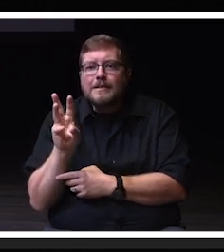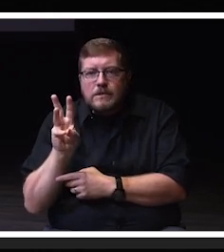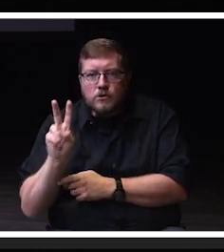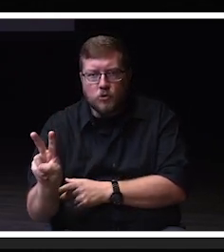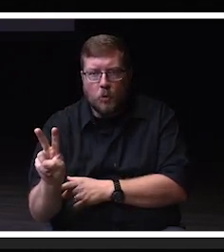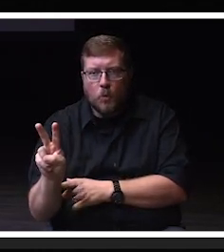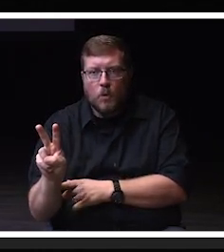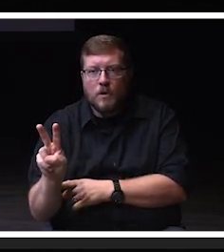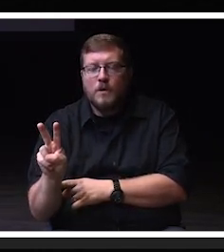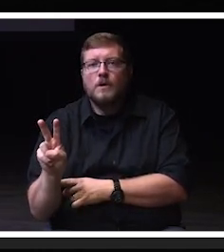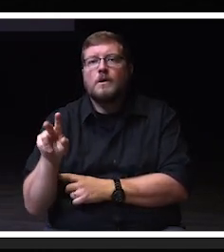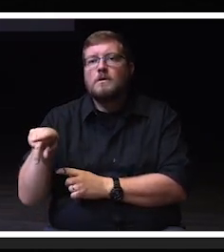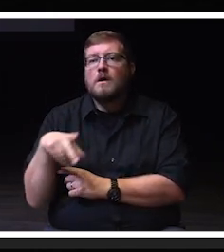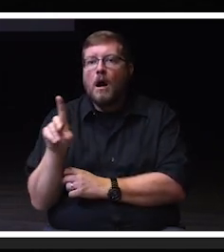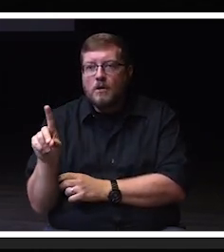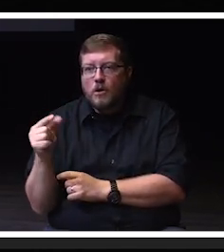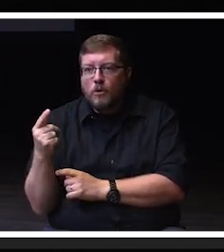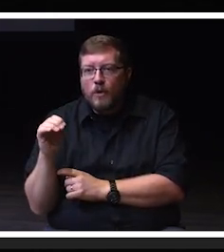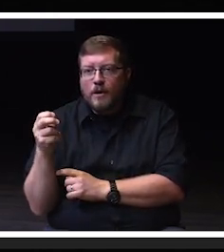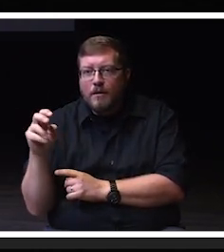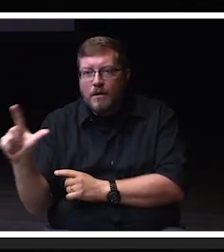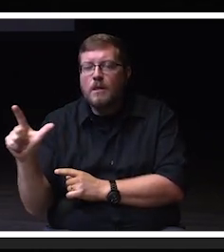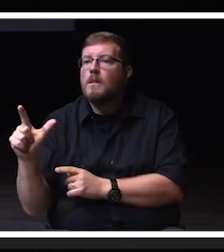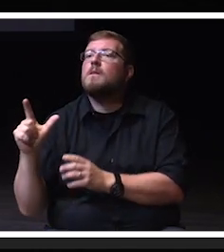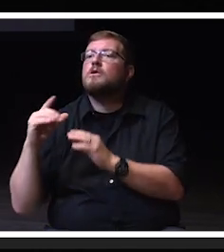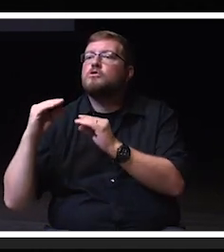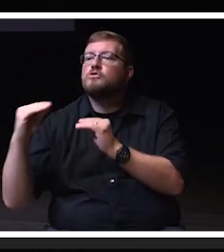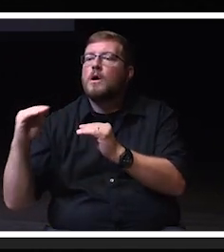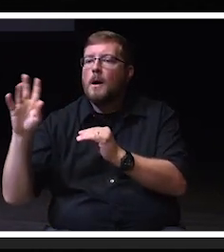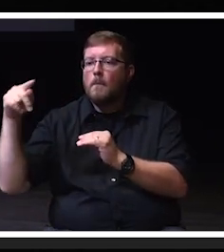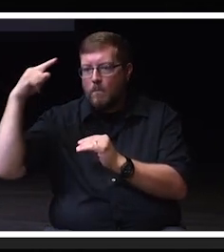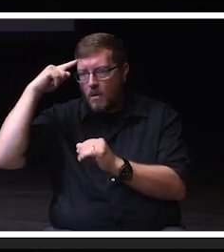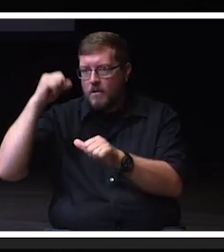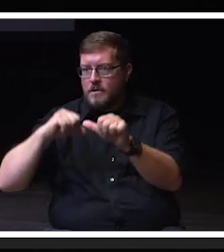Dr. Greenhill taught political science and served